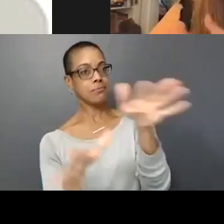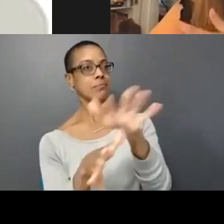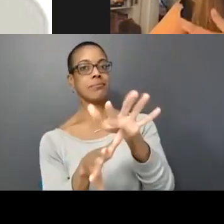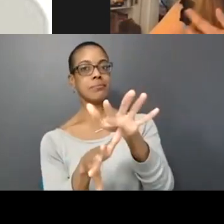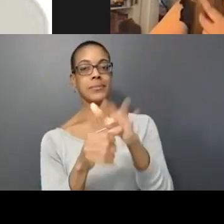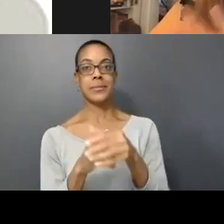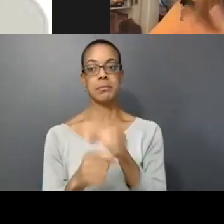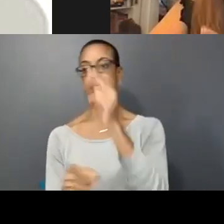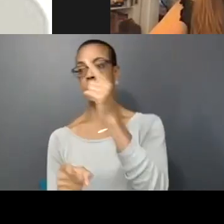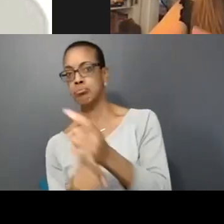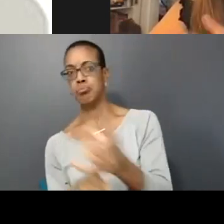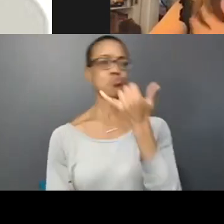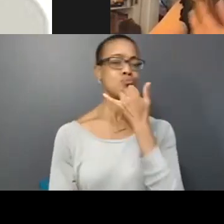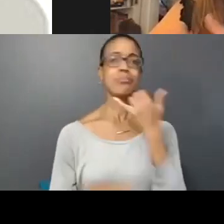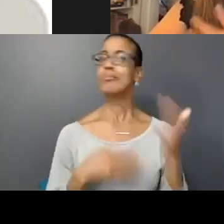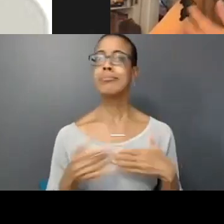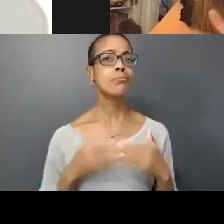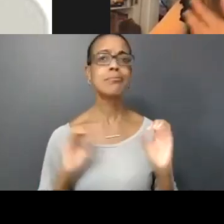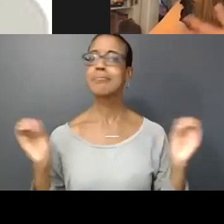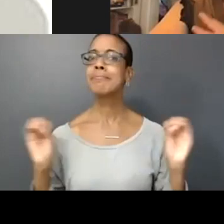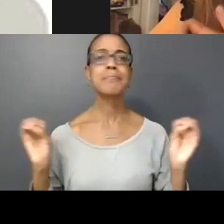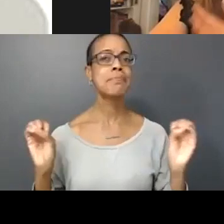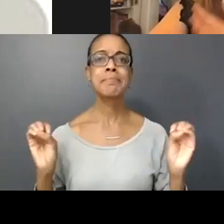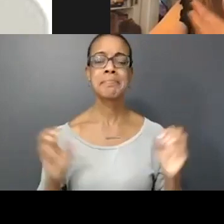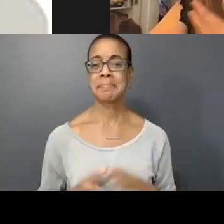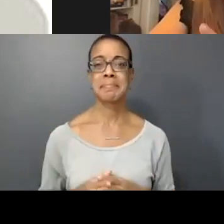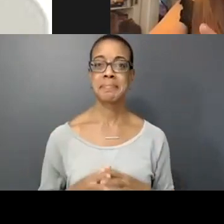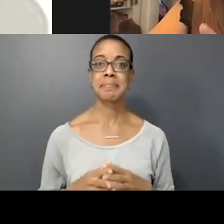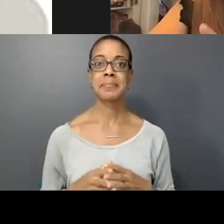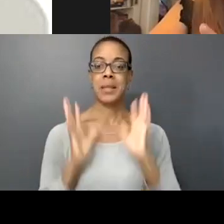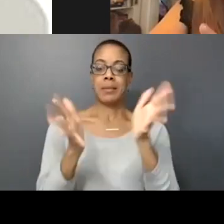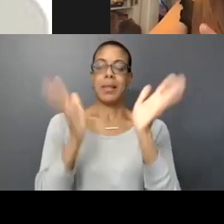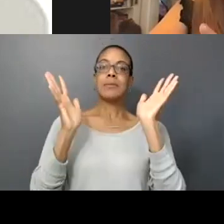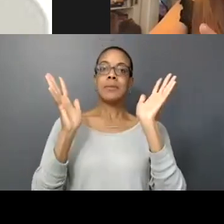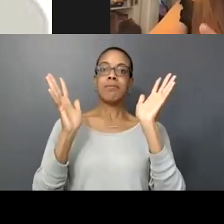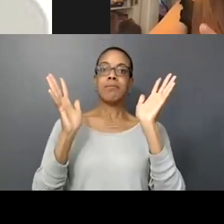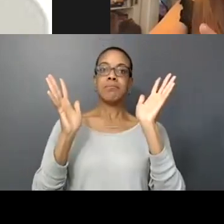wrong but giving the space for that and being open to that will